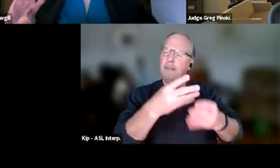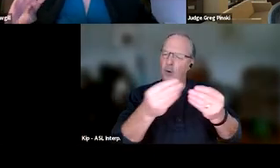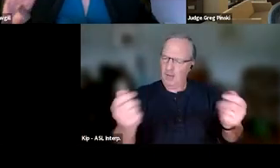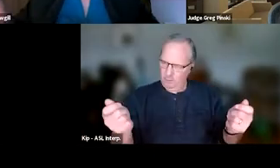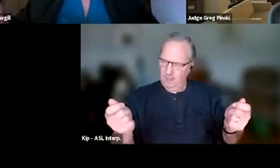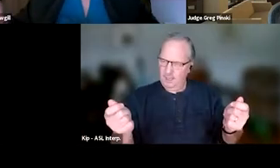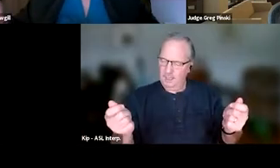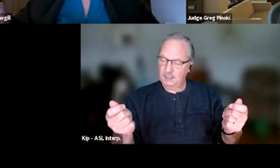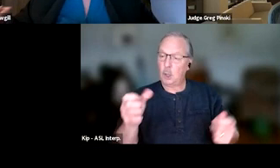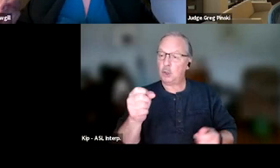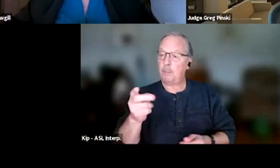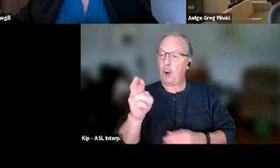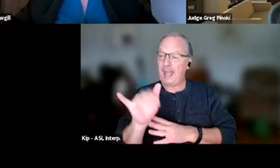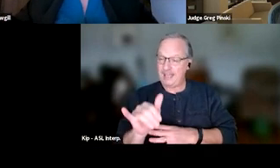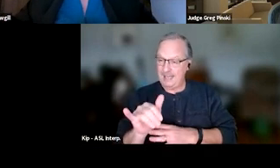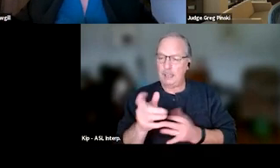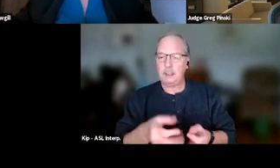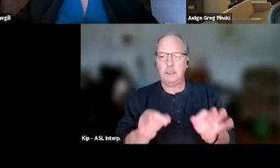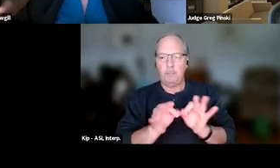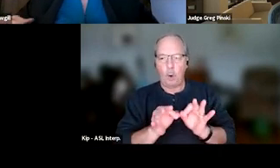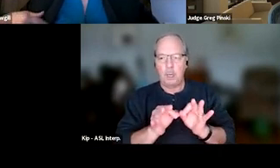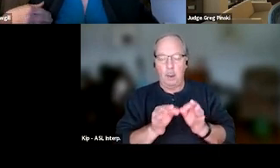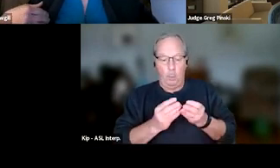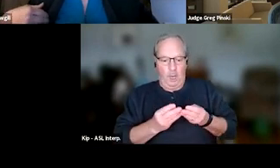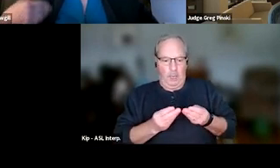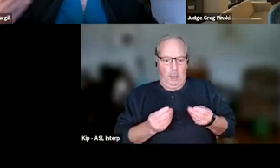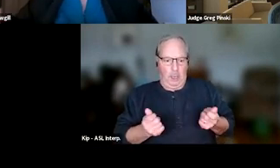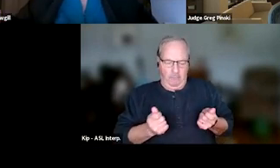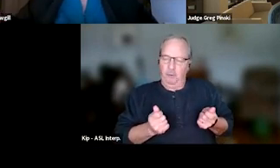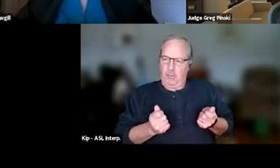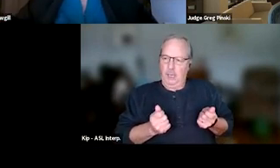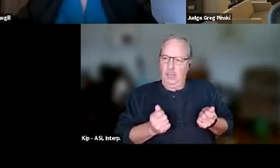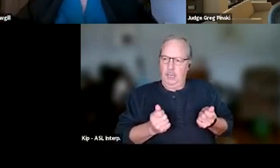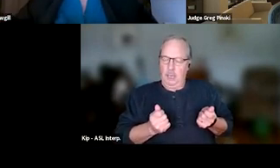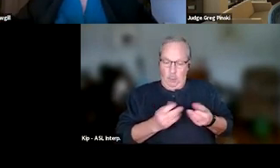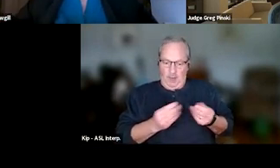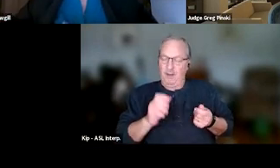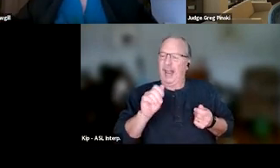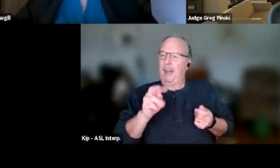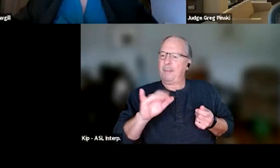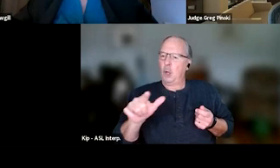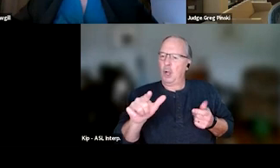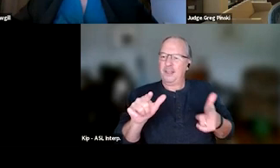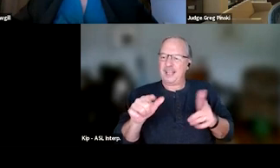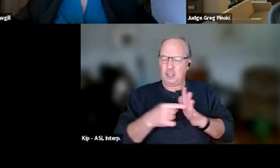but recovery and recovery capital is what's gonna more likely show success and them not coming back